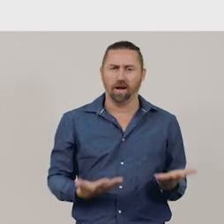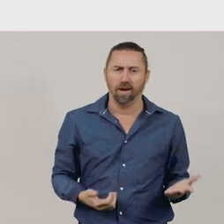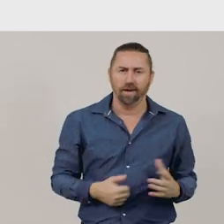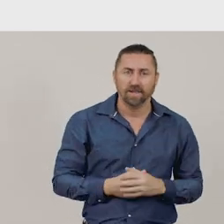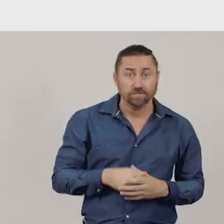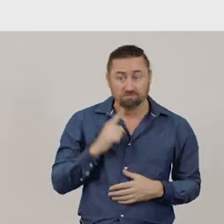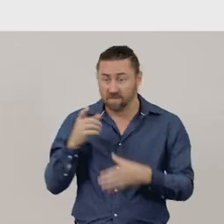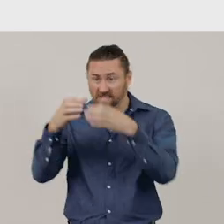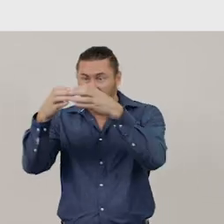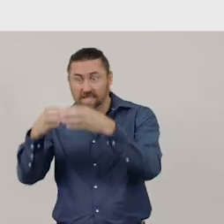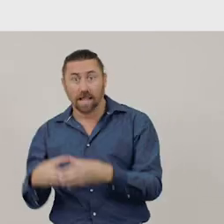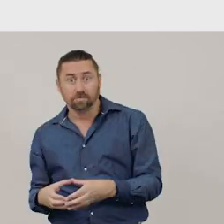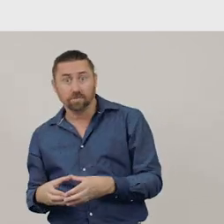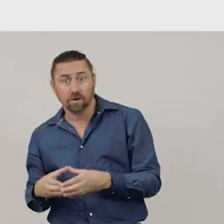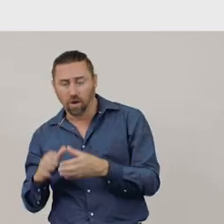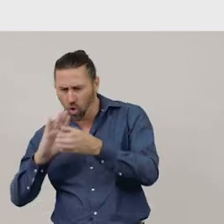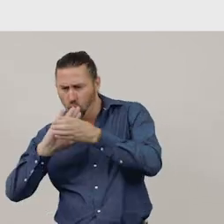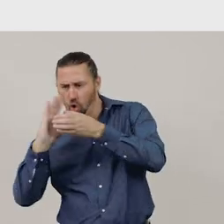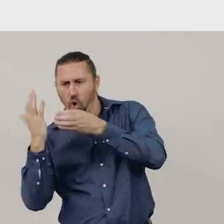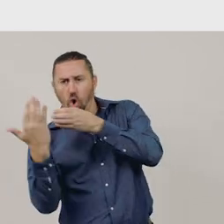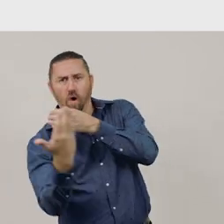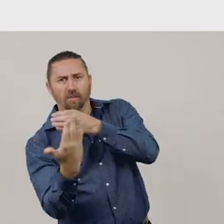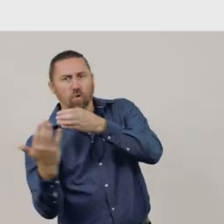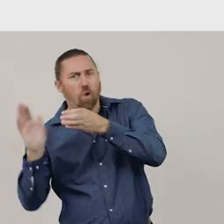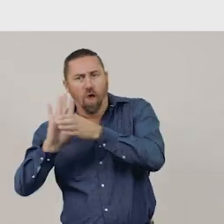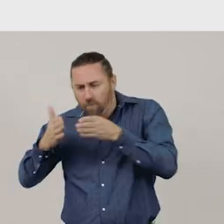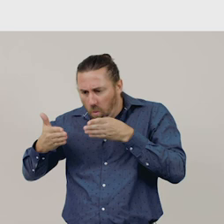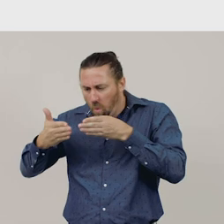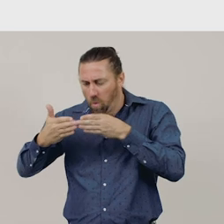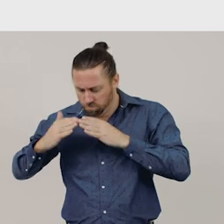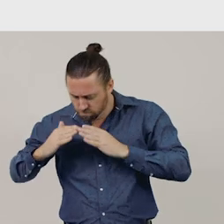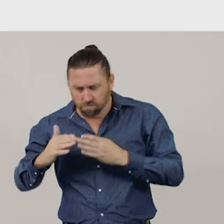A cylinder has curved edges and, therefore, no corners.